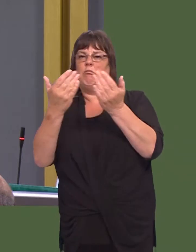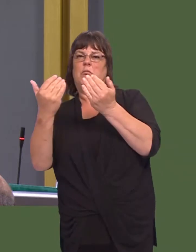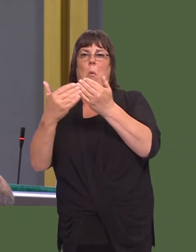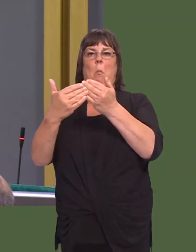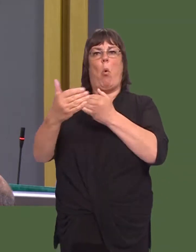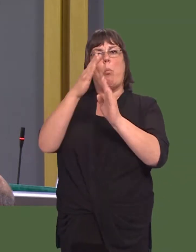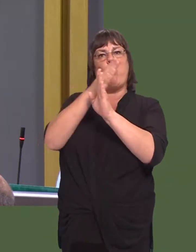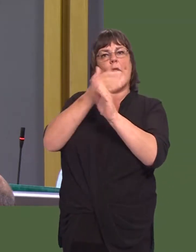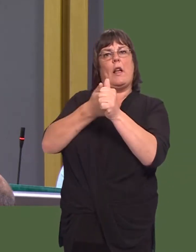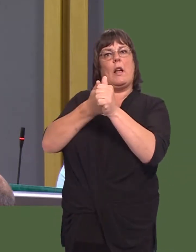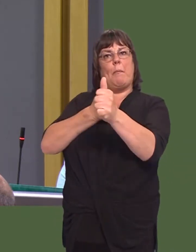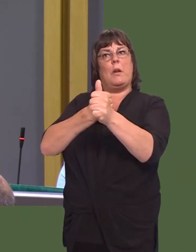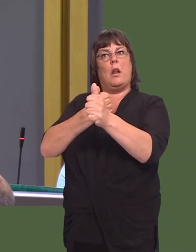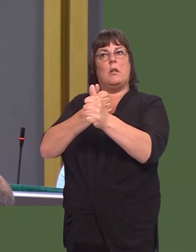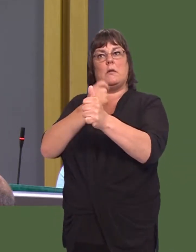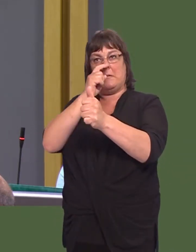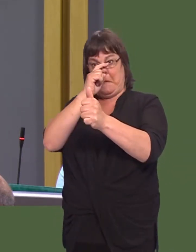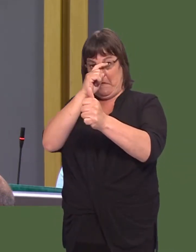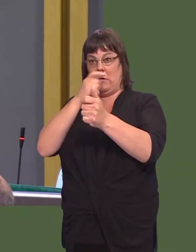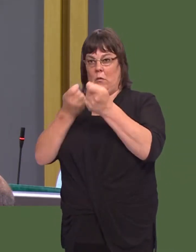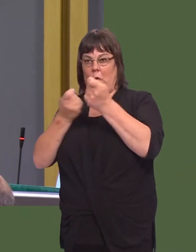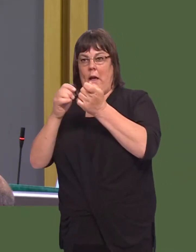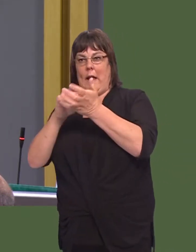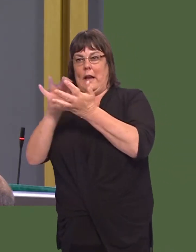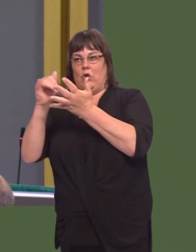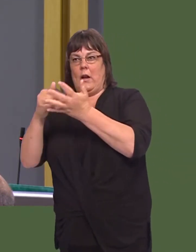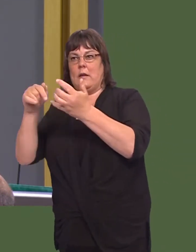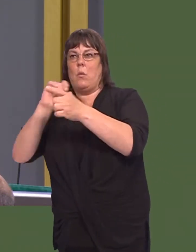Dawn Bowden: Can you assure me, First Minister, that here in Wales we will maintain the publicly